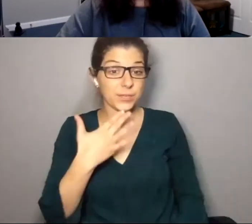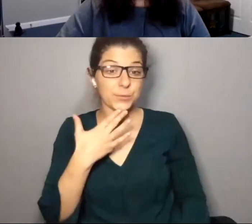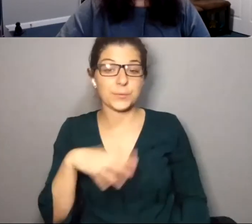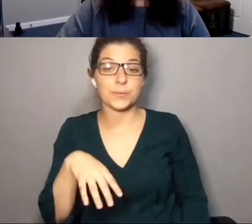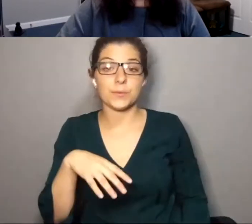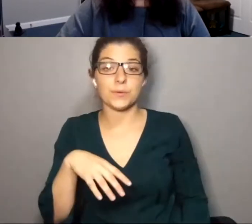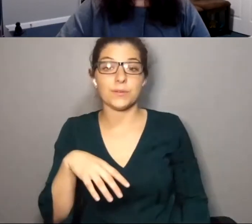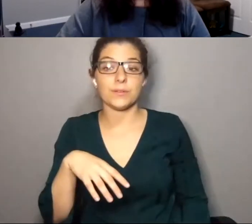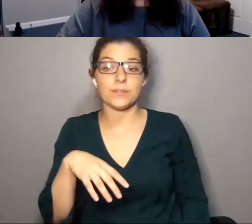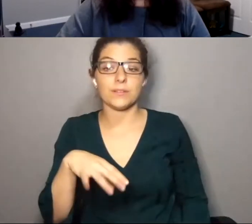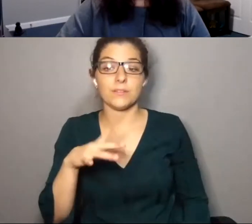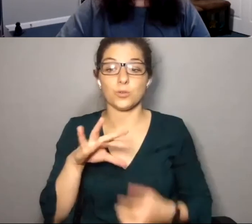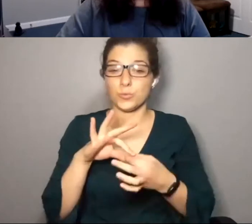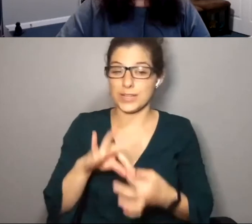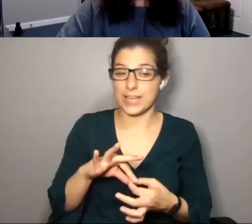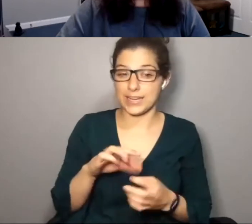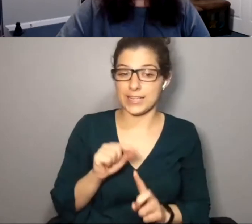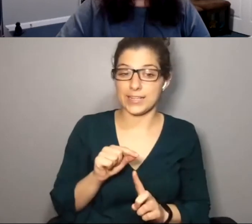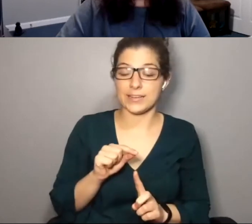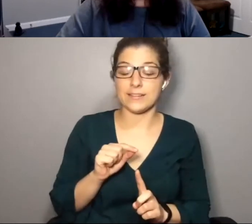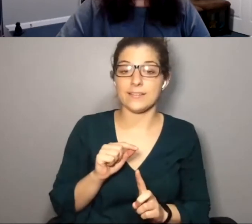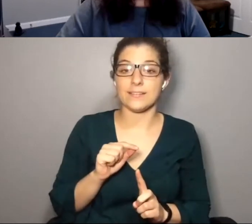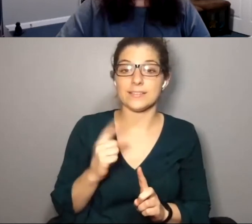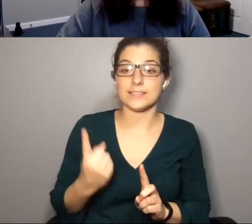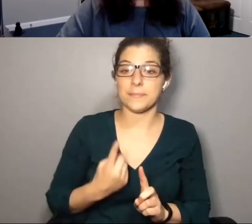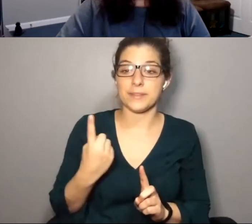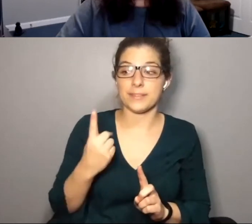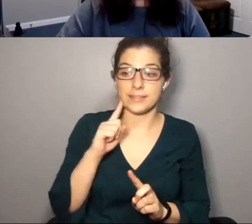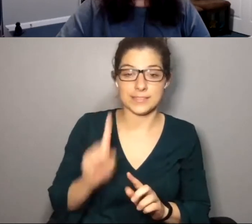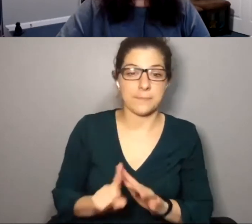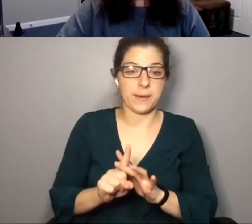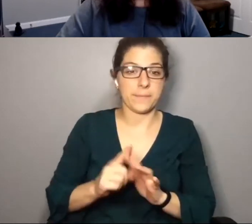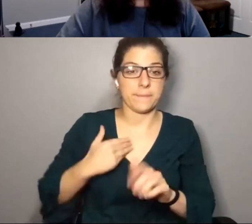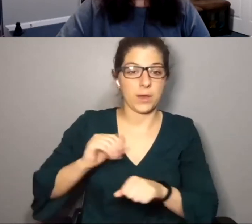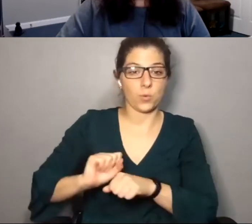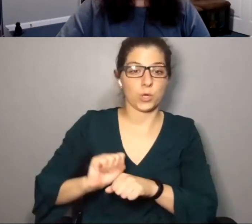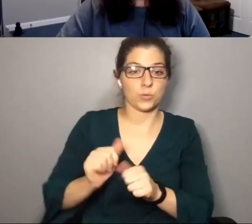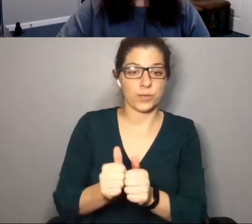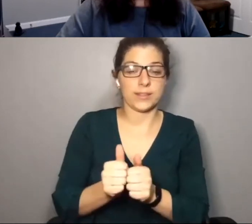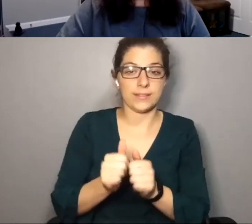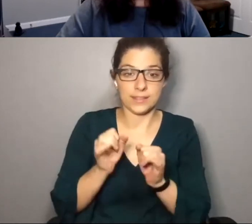And kind of on a related note to that, something that's come up in my work with